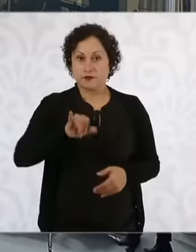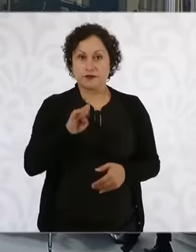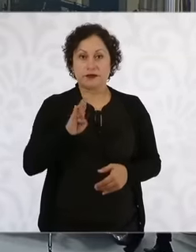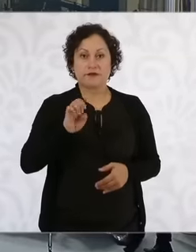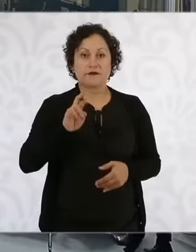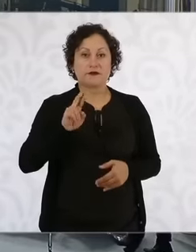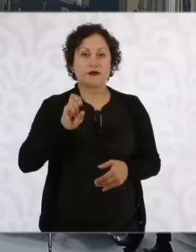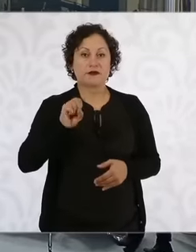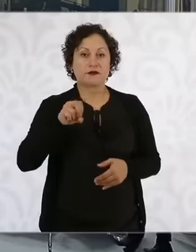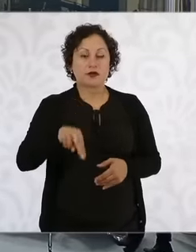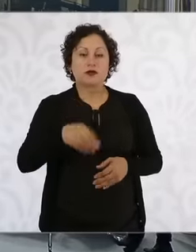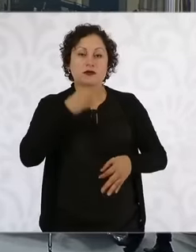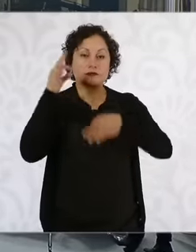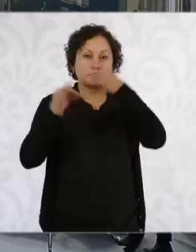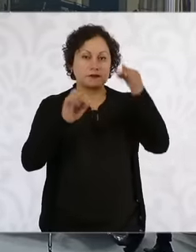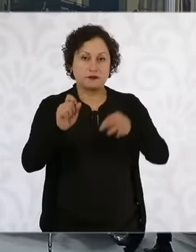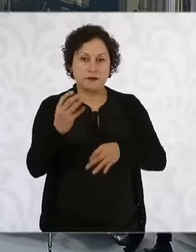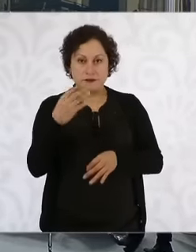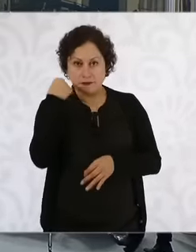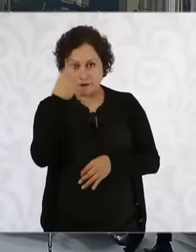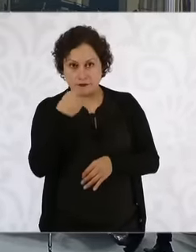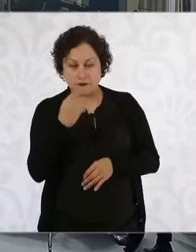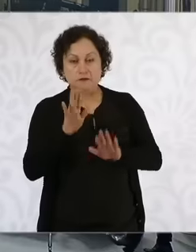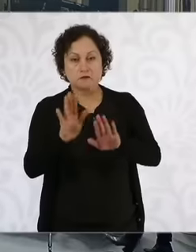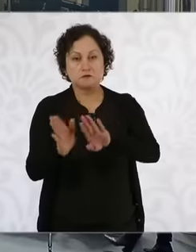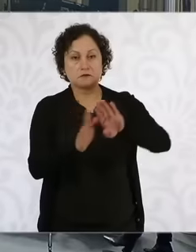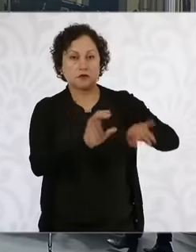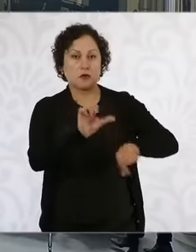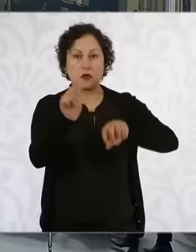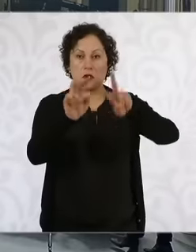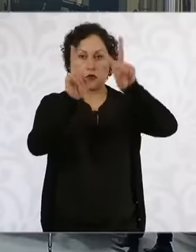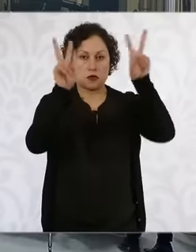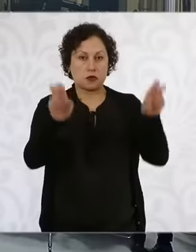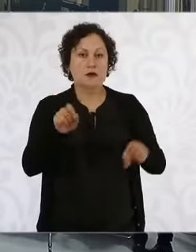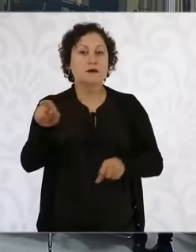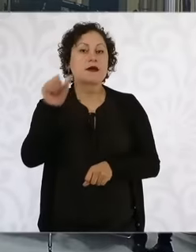judicial power was held in court